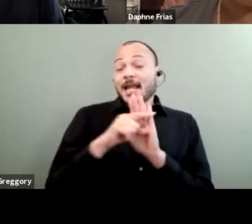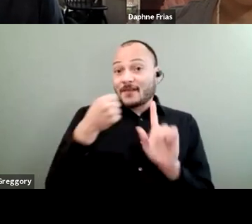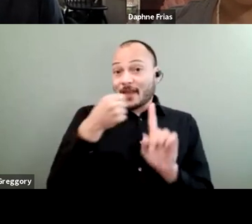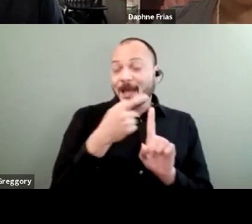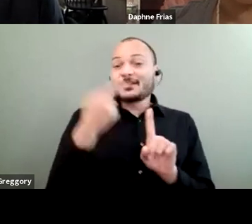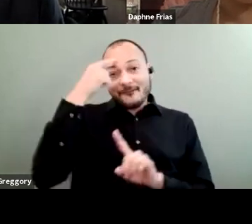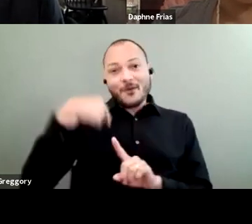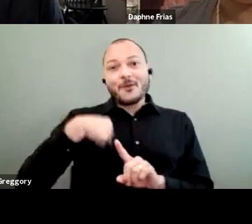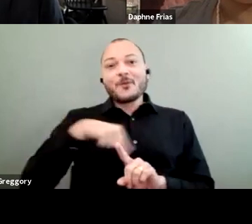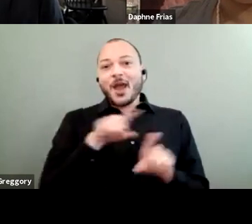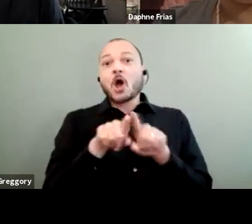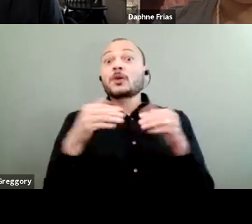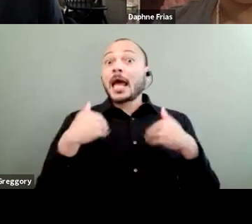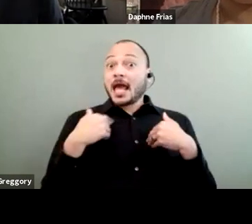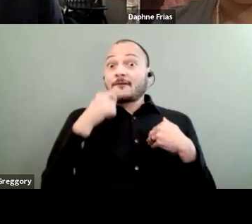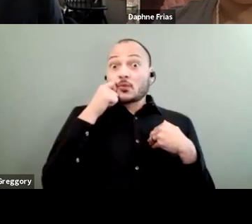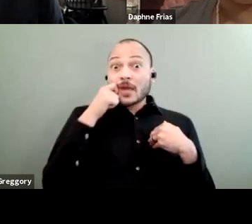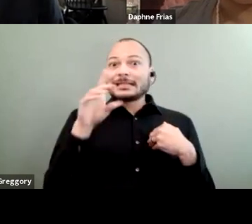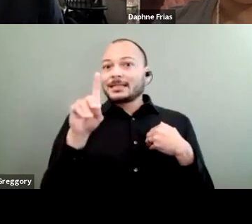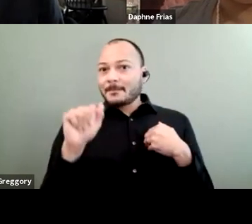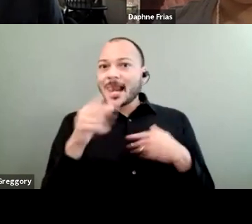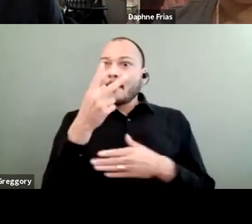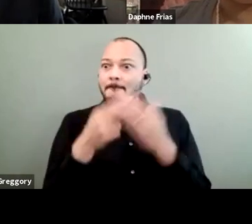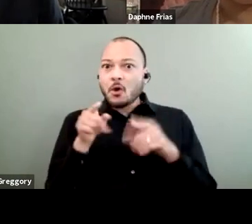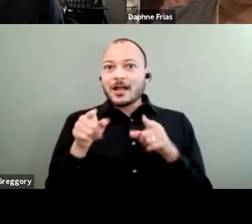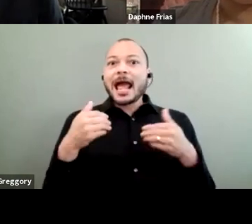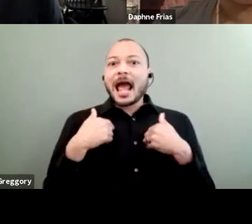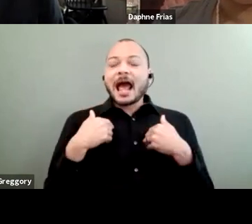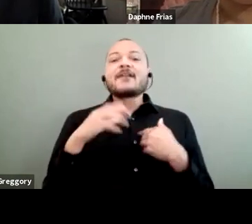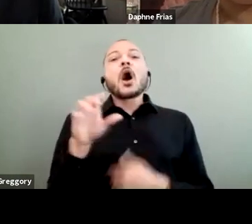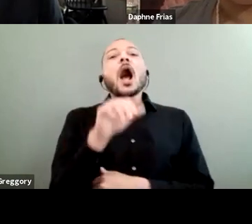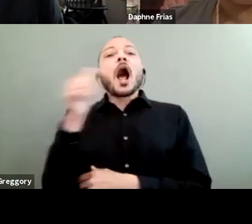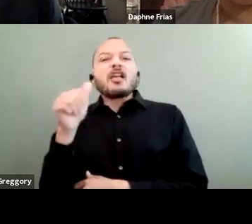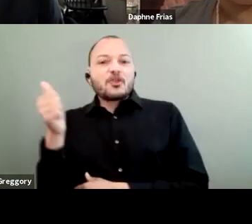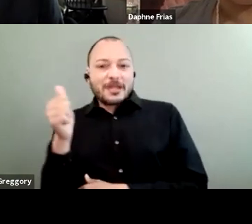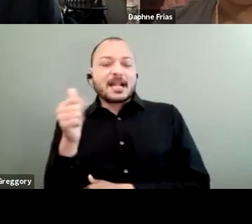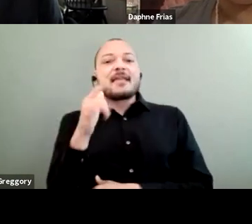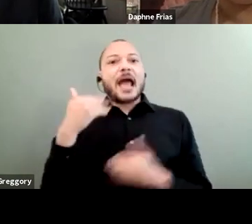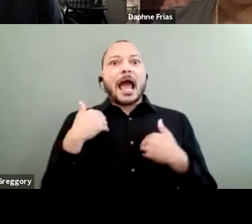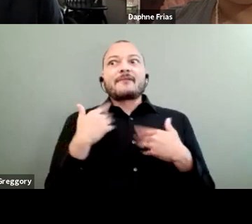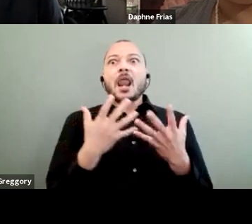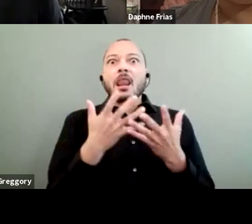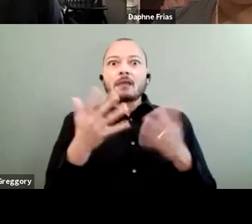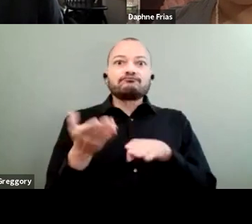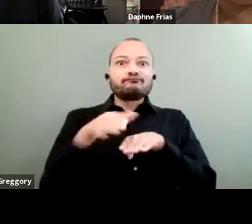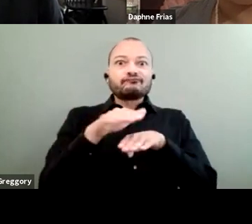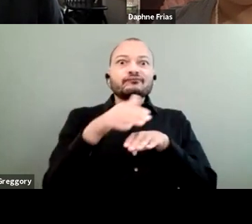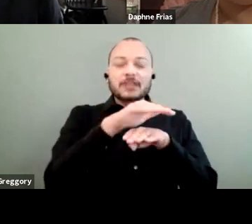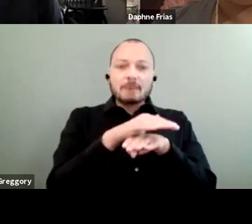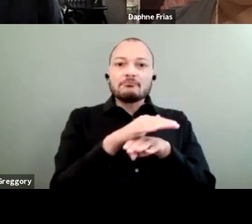that both come with their own othering, they have a lot of overlap. So a lot of times, people with disabilities are living